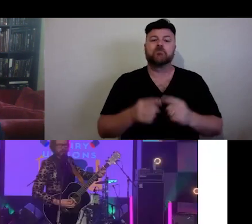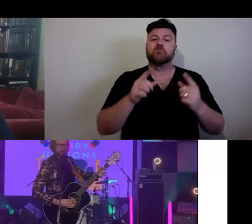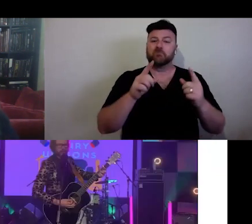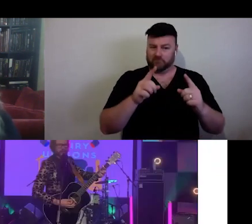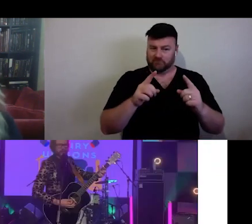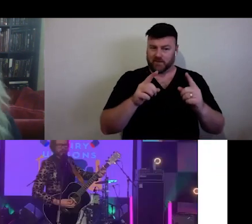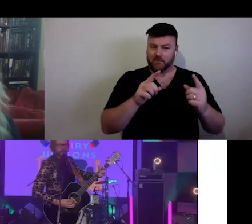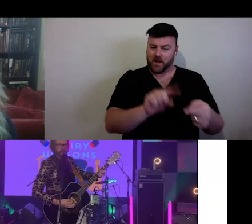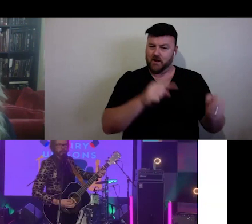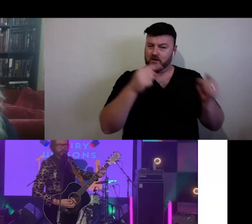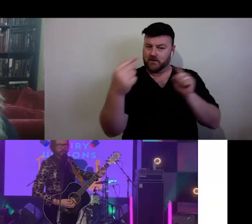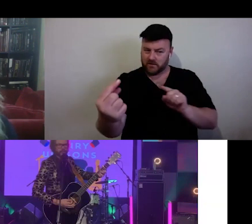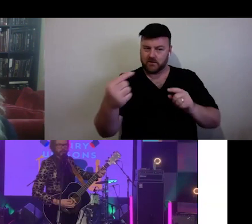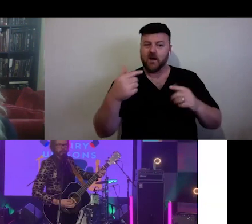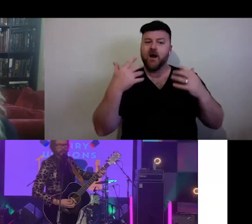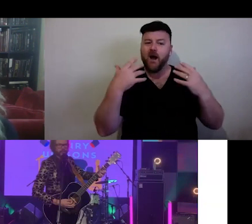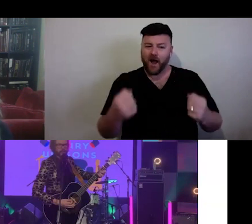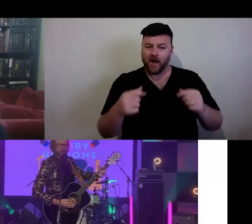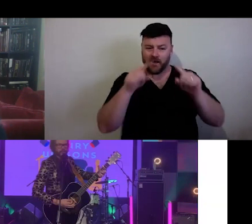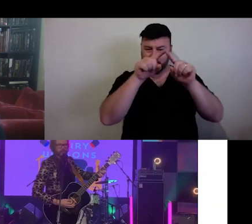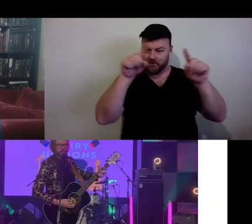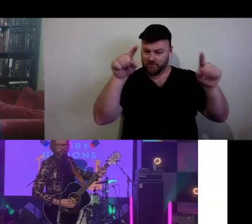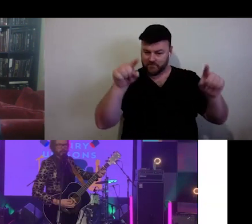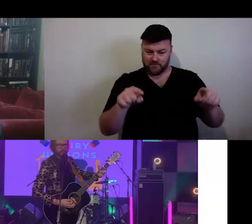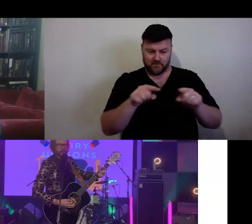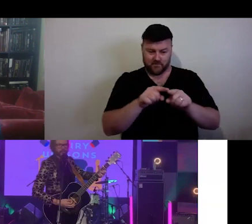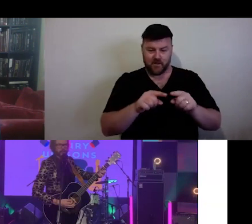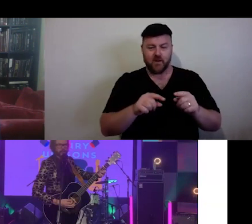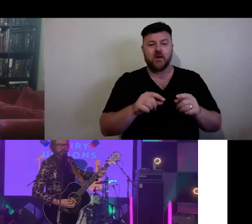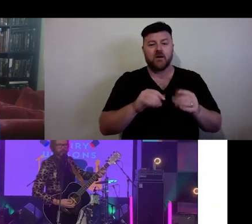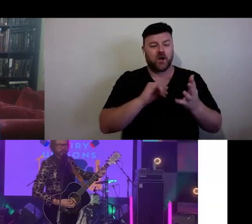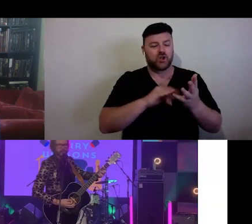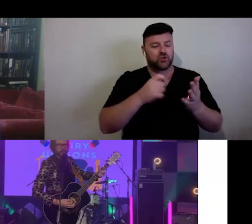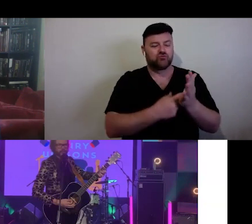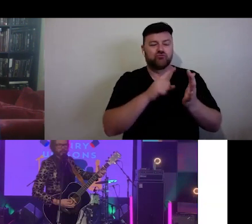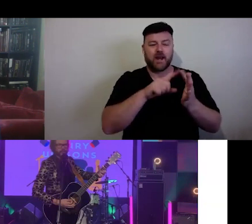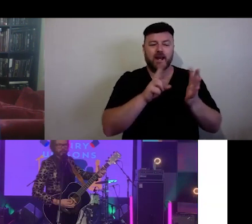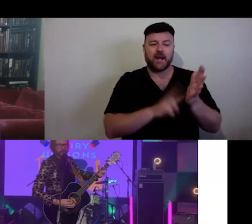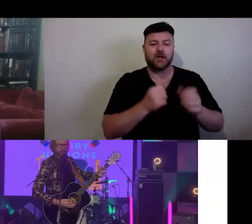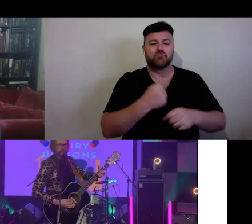Producers Australia Council screen shot, where we see the CEO seated in